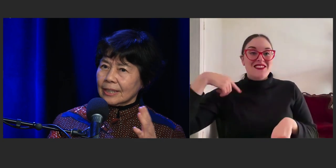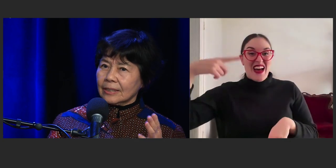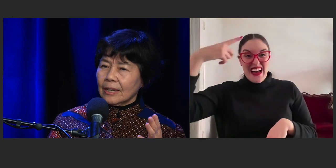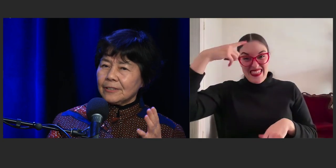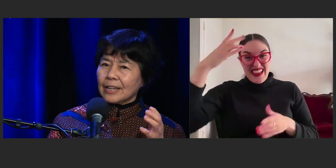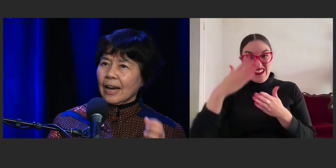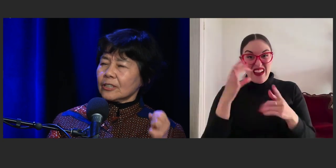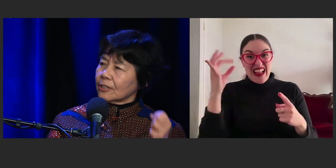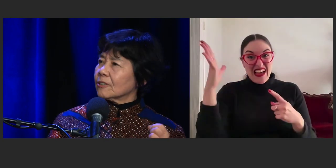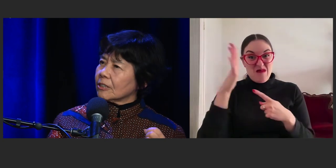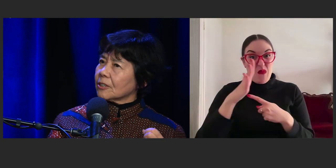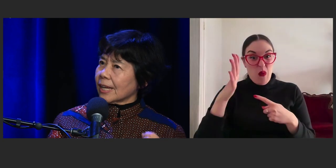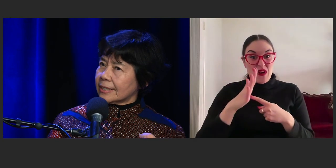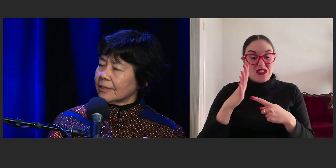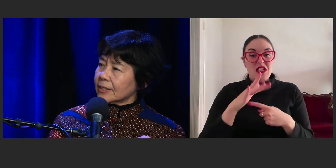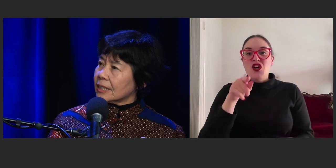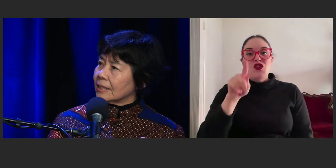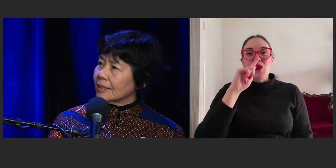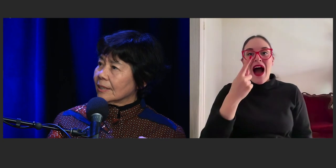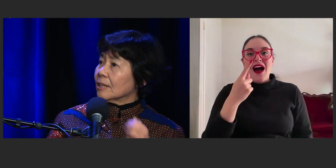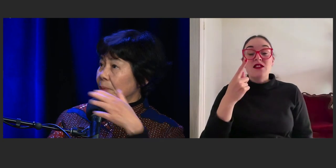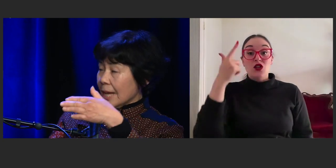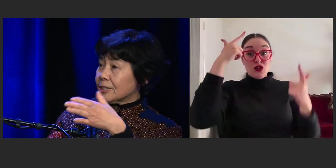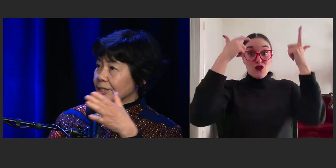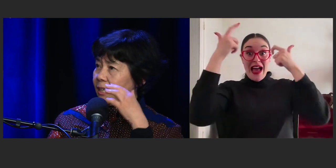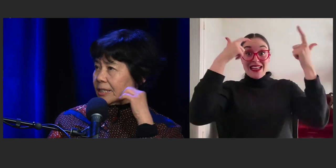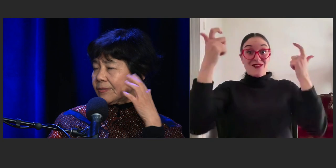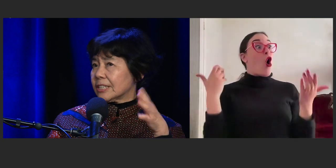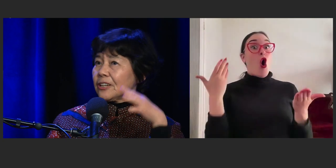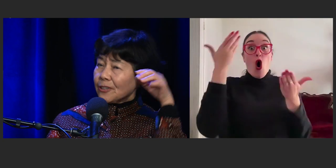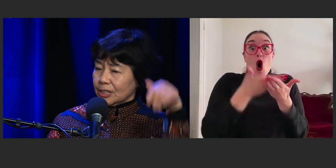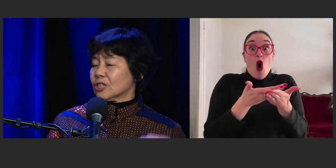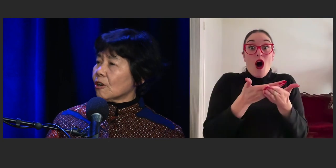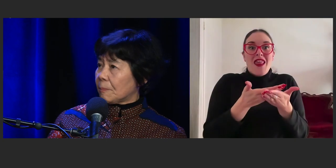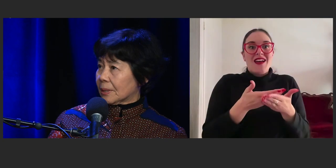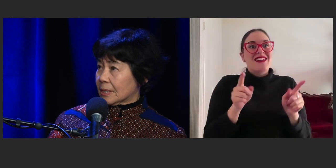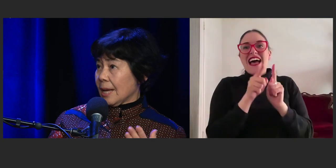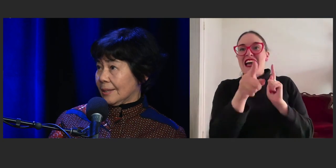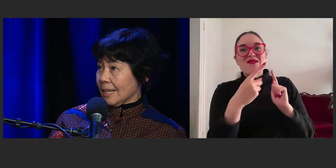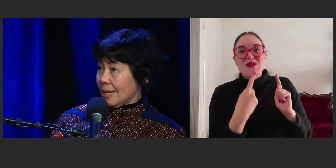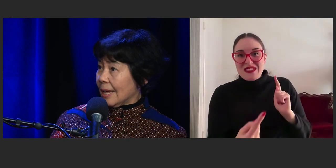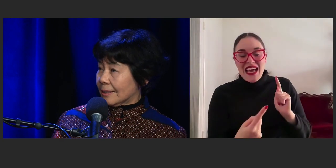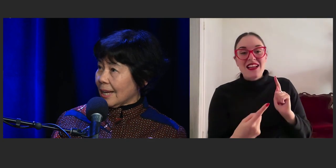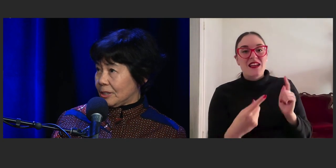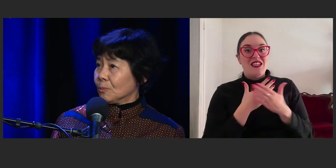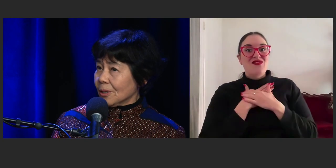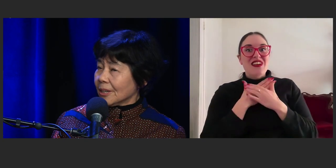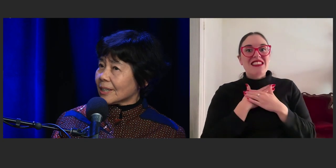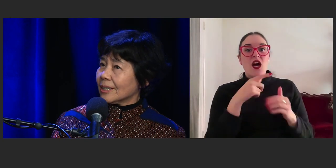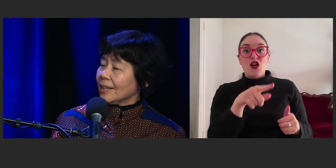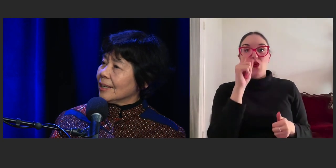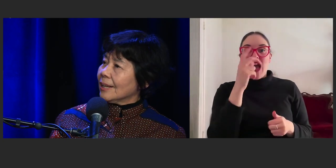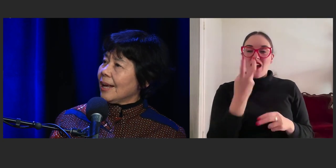that you can't turn on creativity, but as you say, as fixie, you can show up at the at at your work.